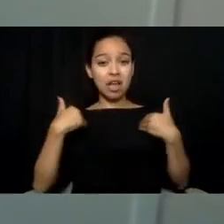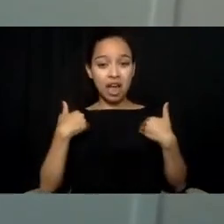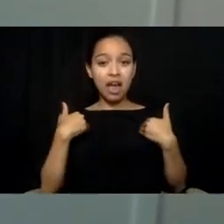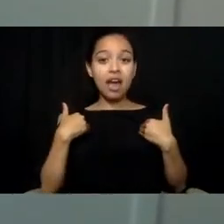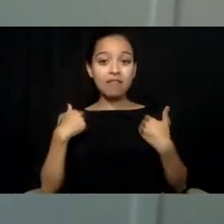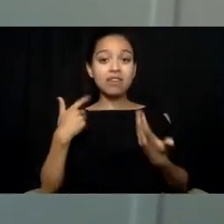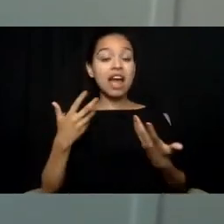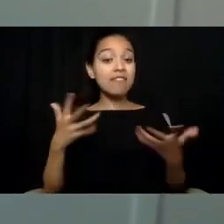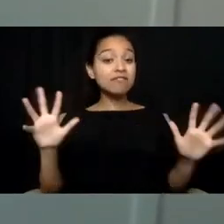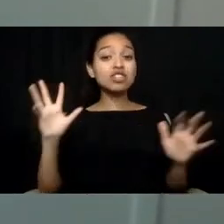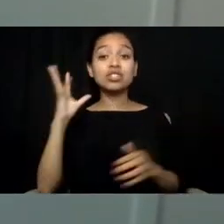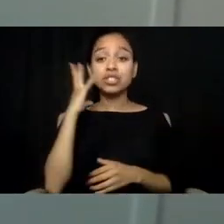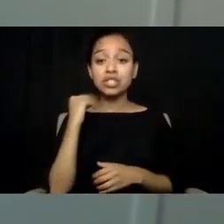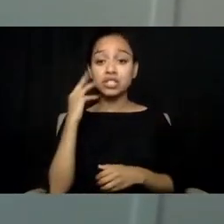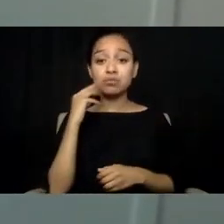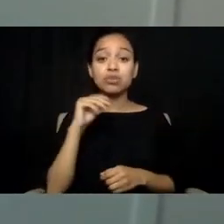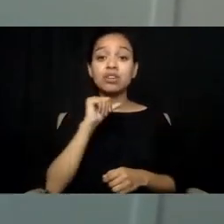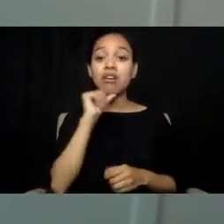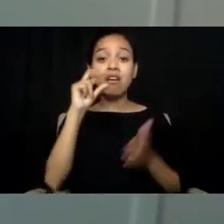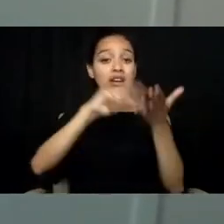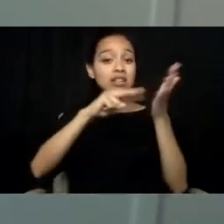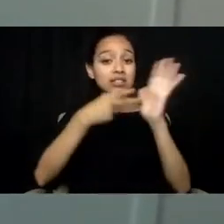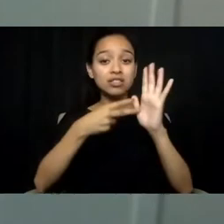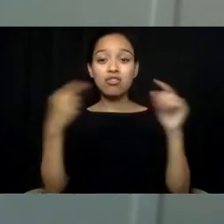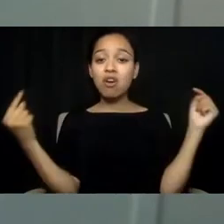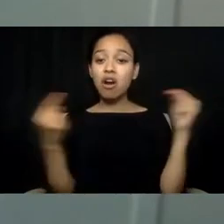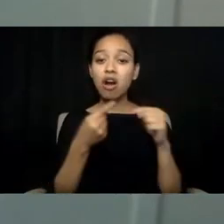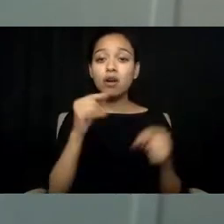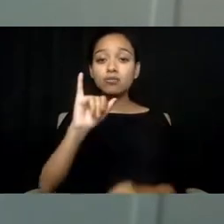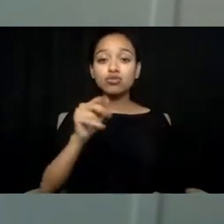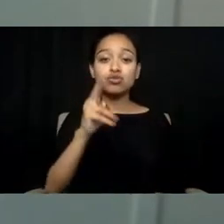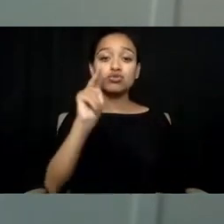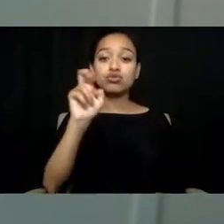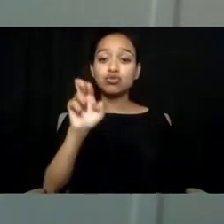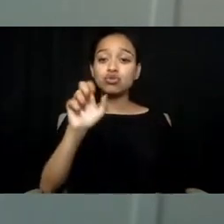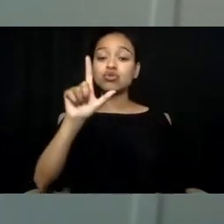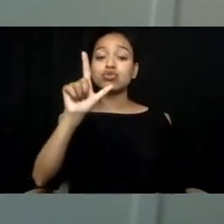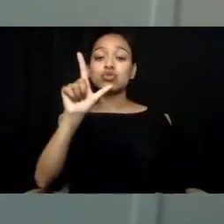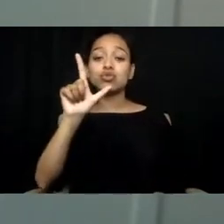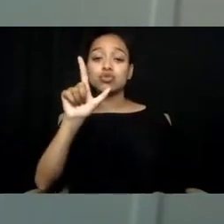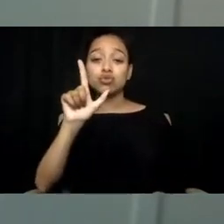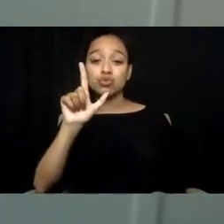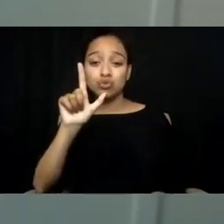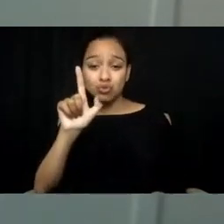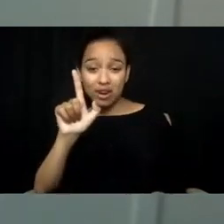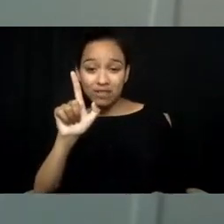when, on June 21st, 2015, seven years ago today,